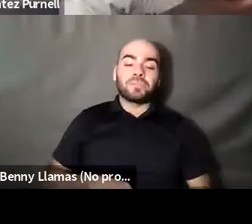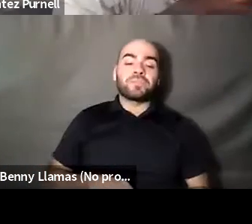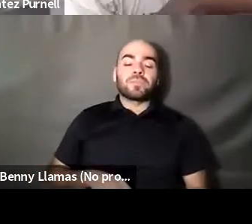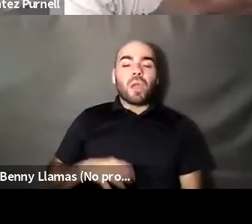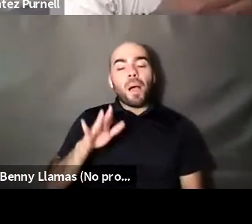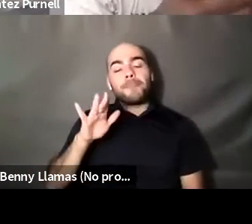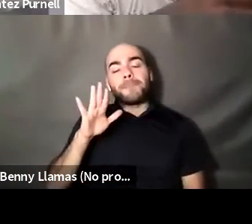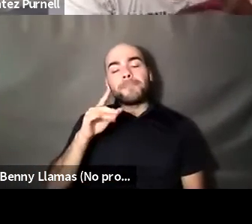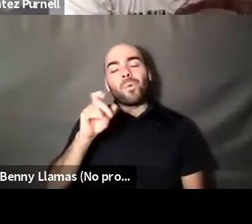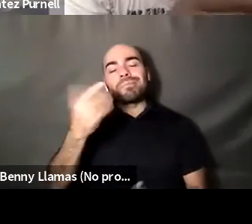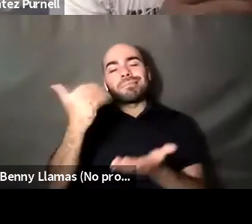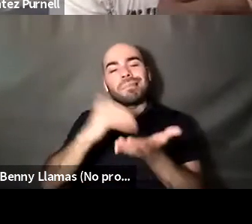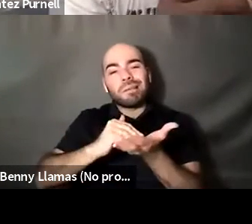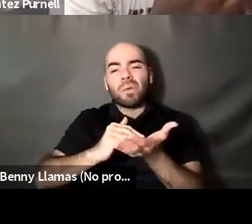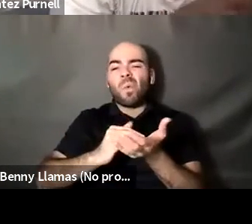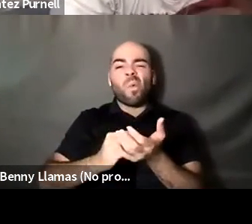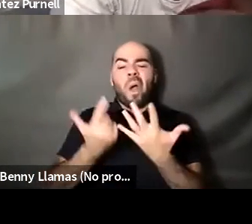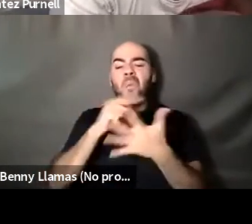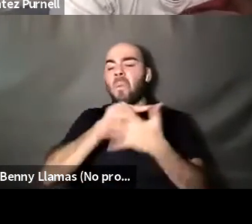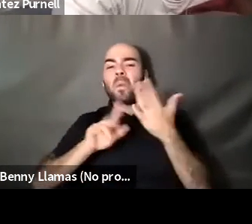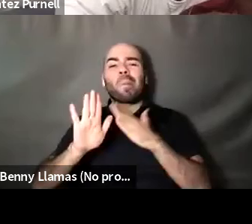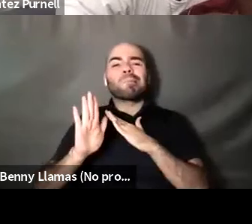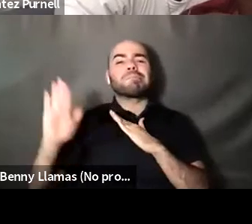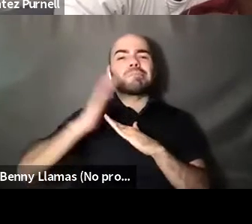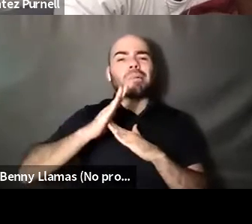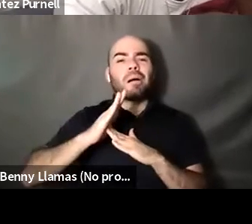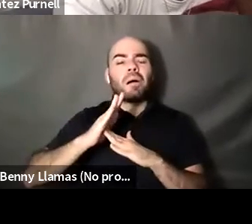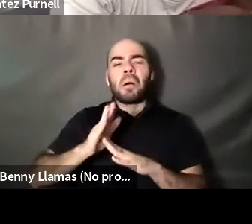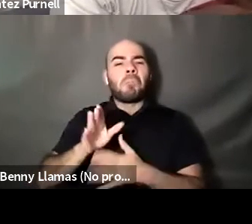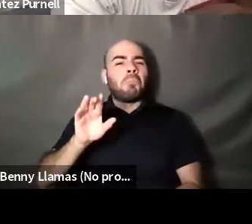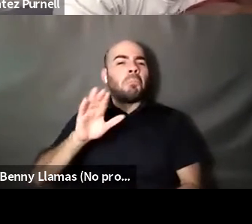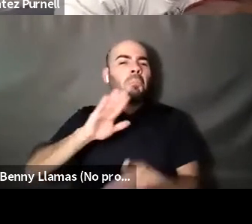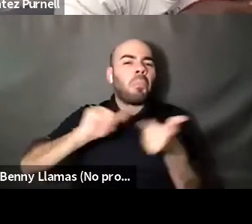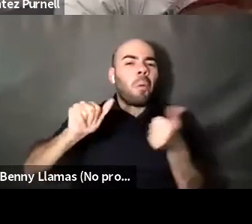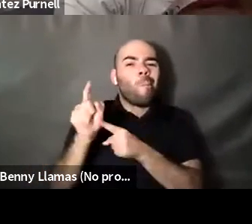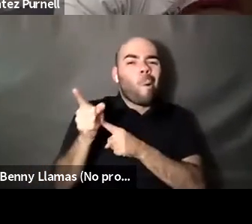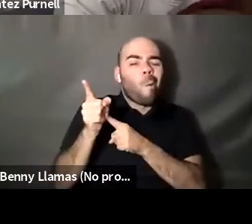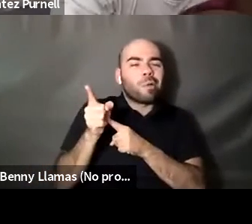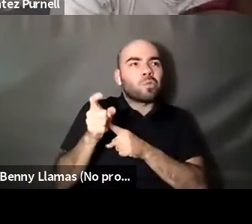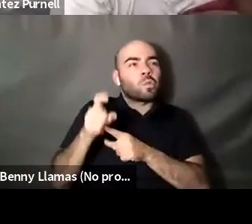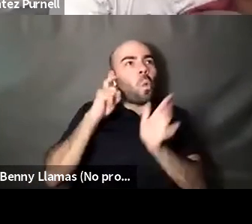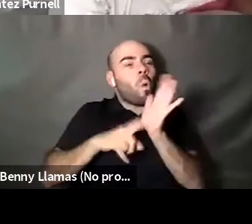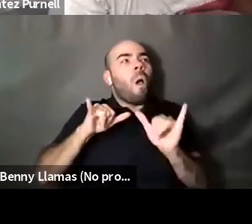Kenyon Farrow (he/him/his): What is the most what is one of the most memorable sexual experiences or realizations about your body that uplifted and change to you.